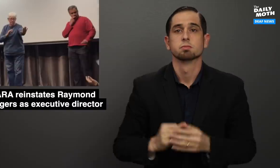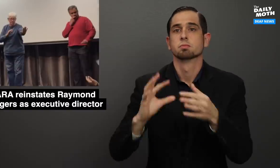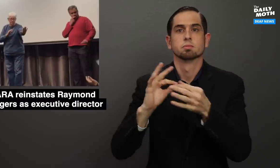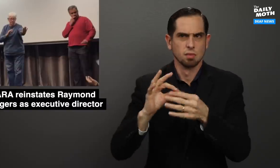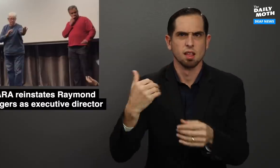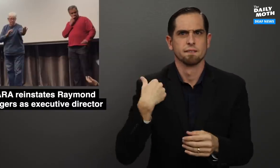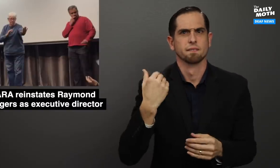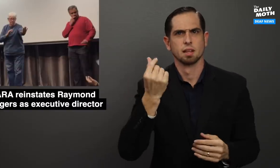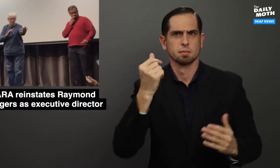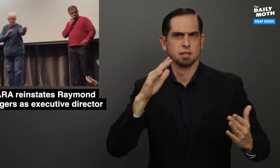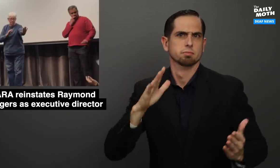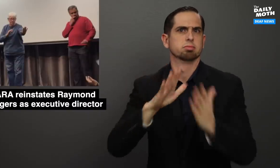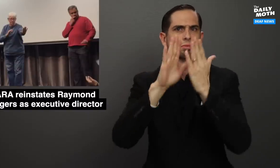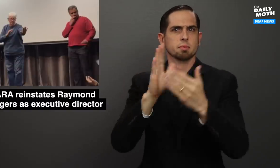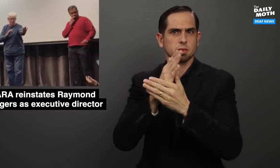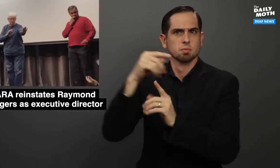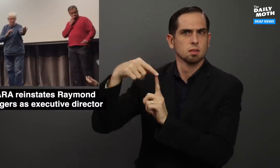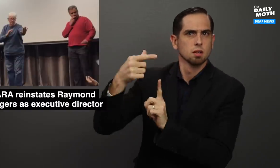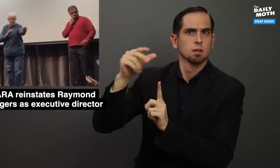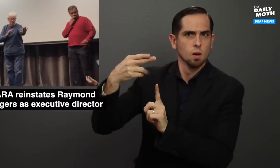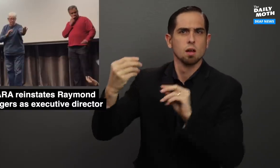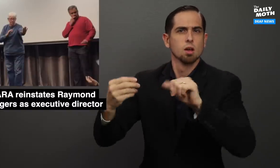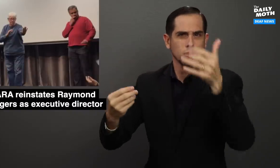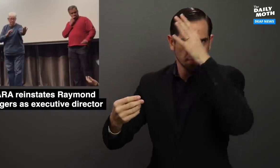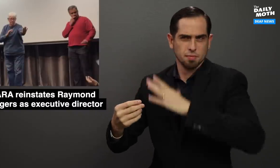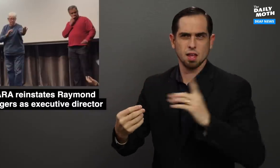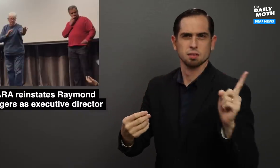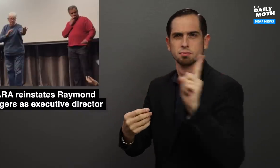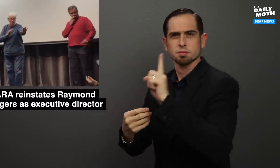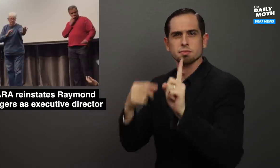There was a confrontation between Gough and a man that